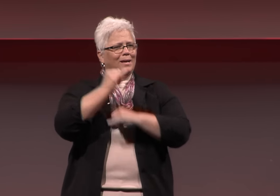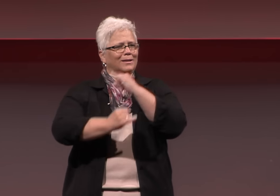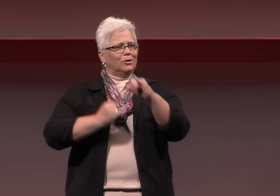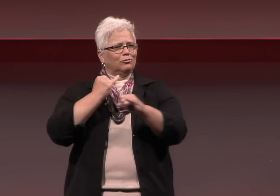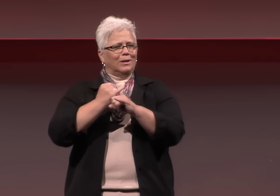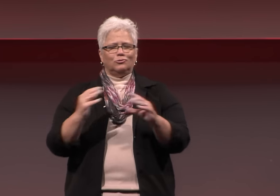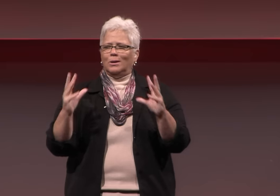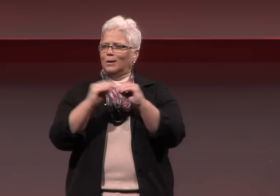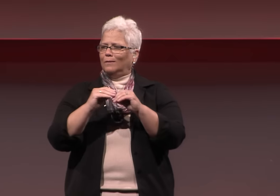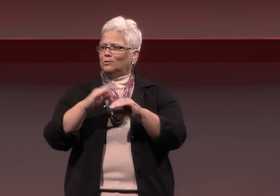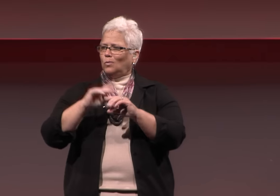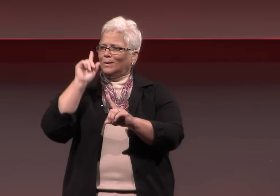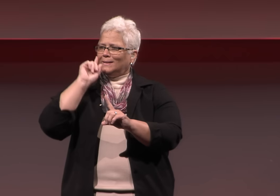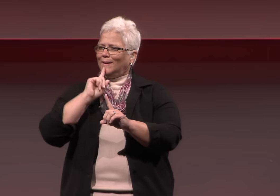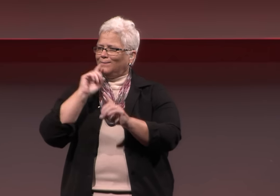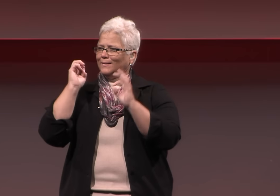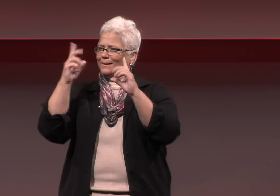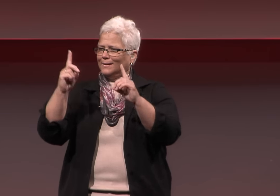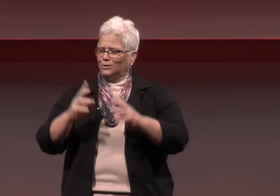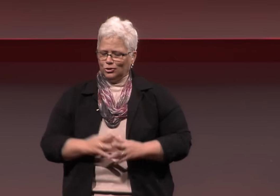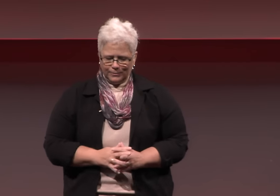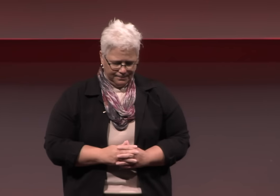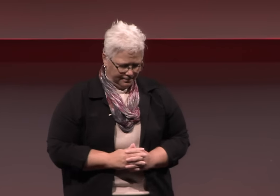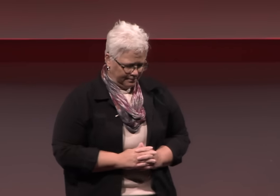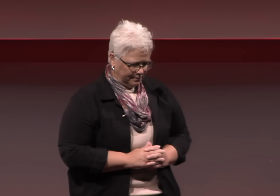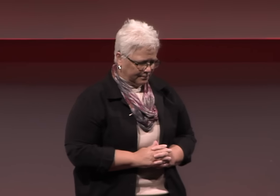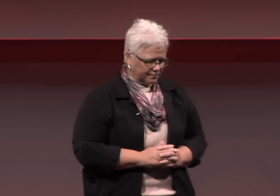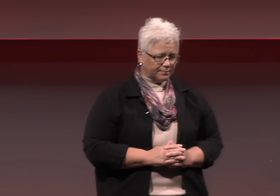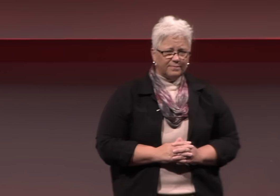for the Second International Congress on Education of the Deaf.